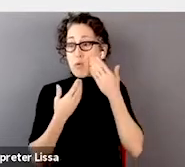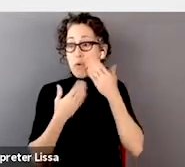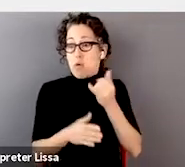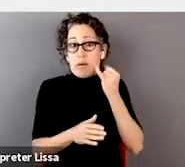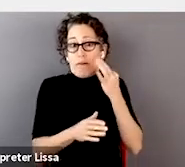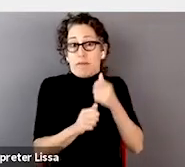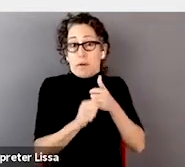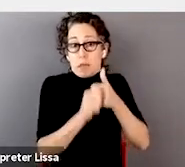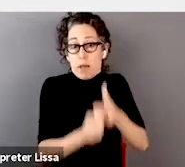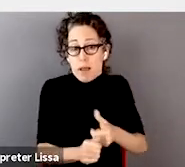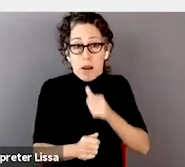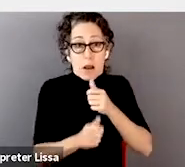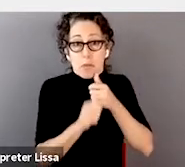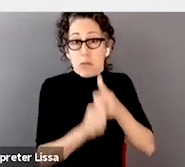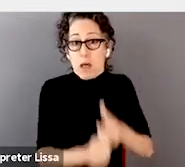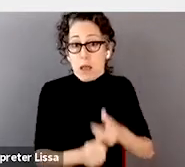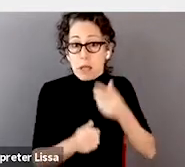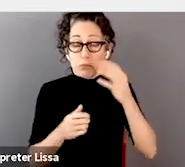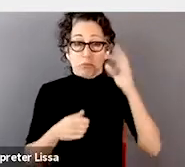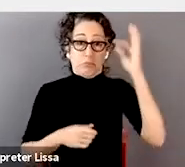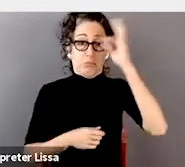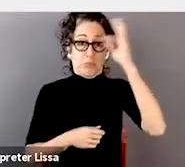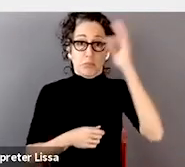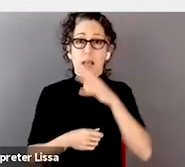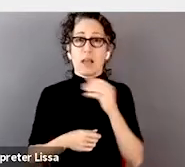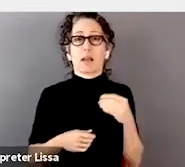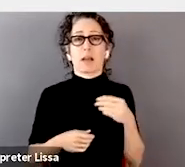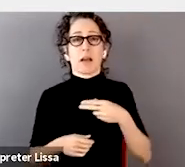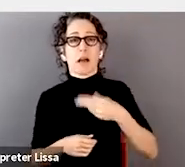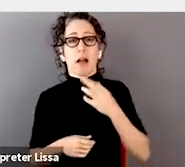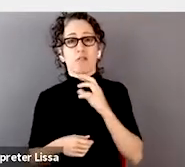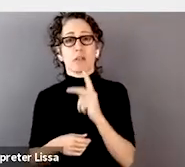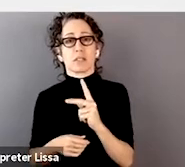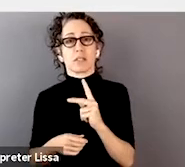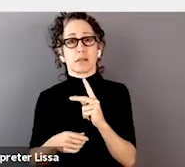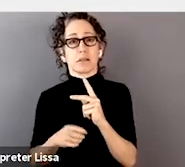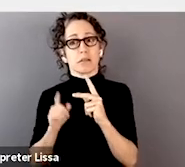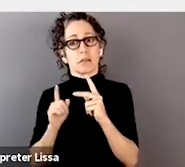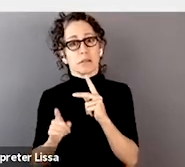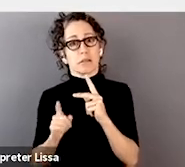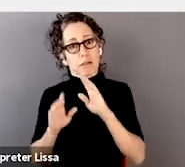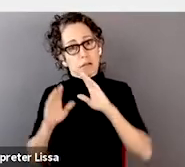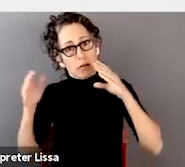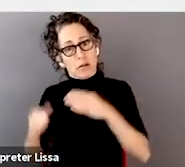and when you come to high risk applications like health, it's even more important.